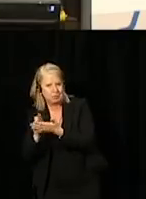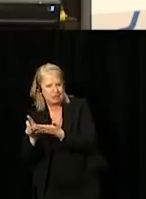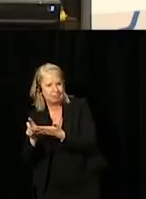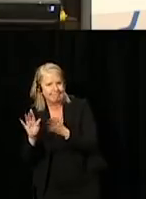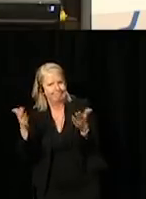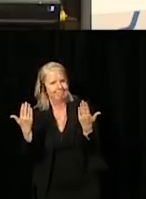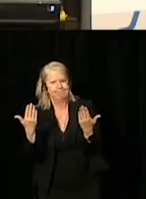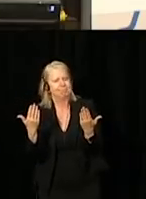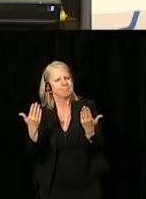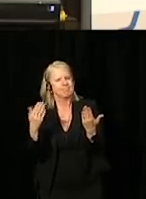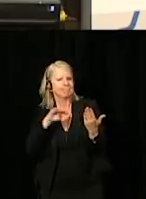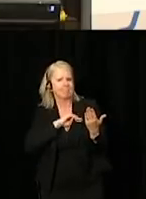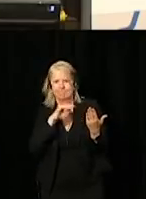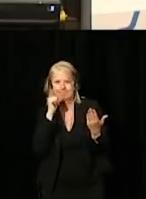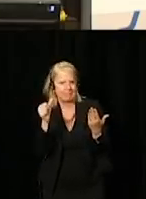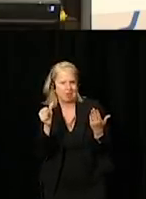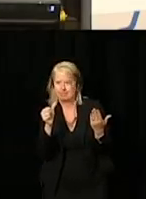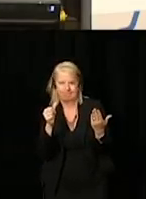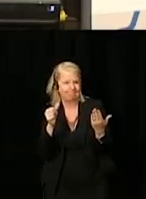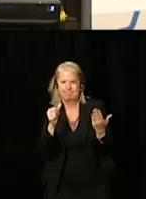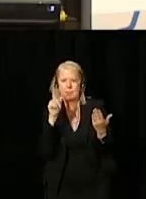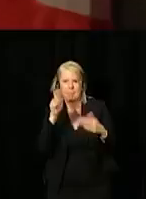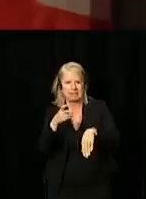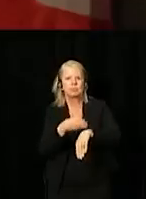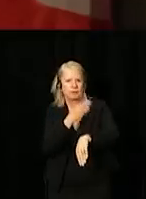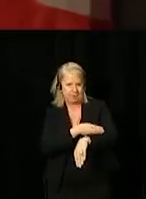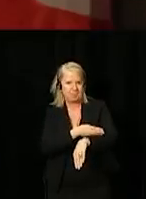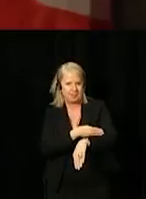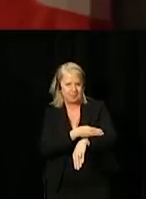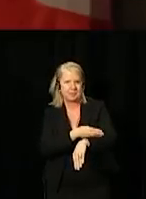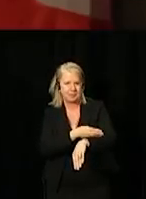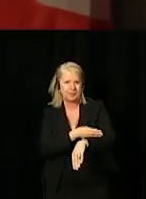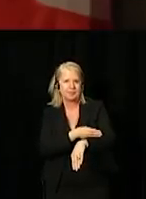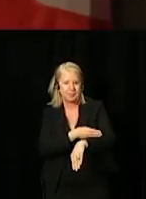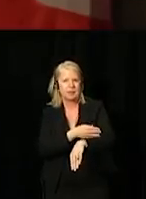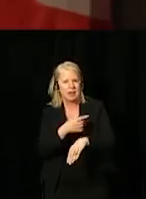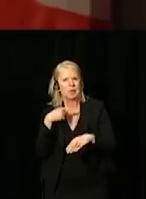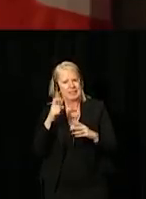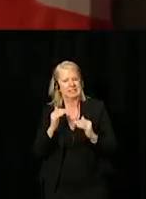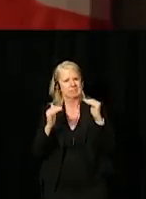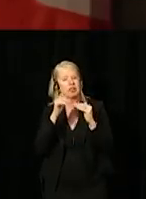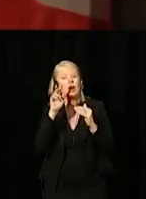That isn't good enough. We've got to do better. The right numbers are zero.